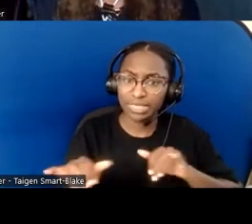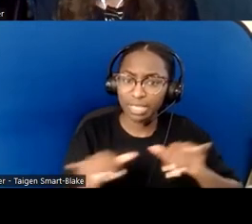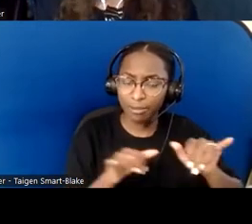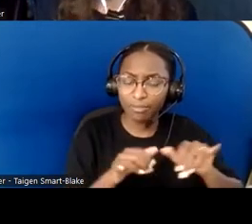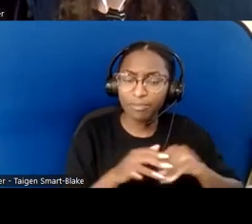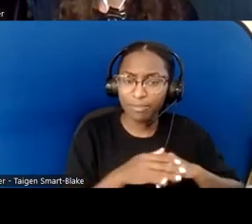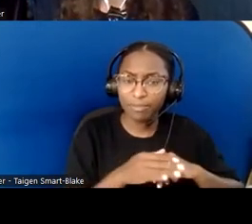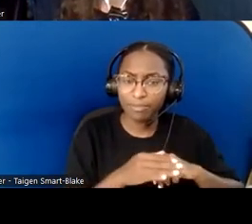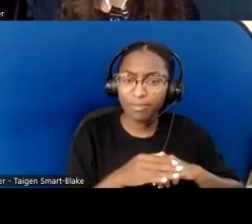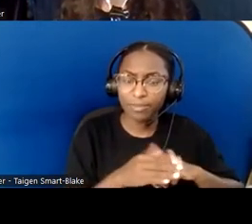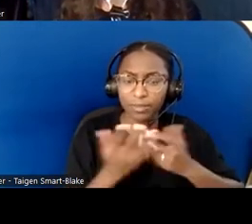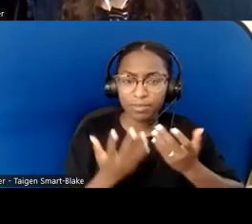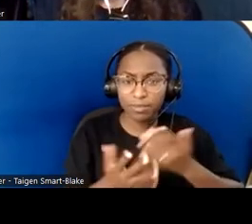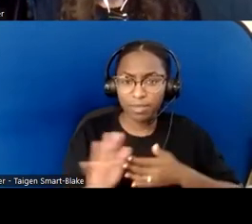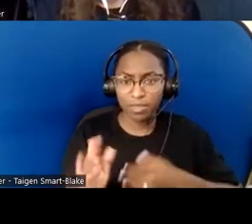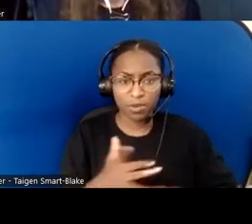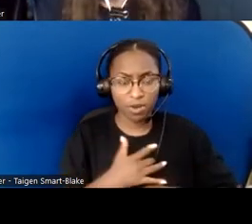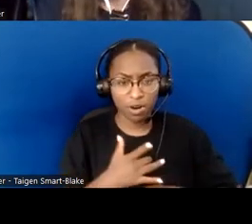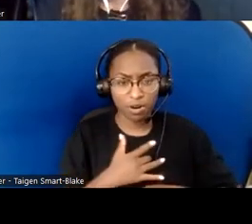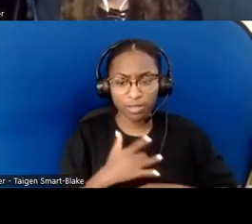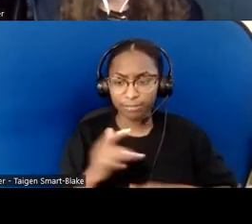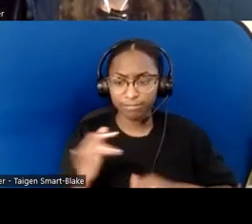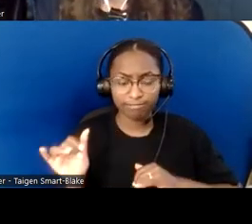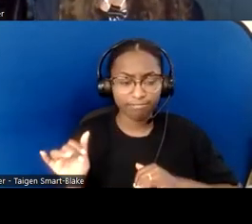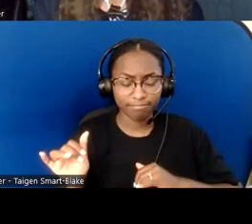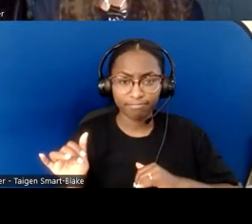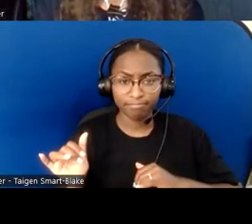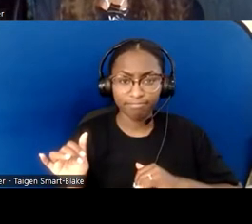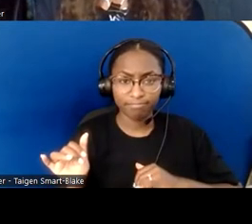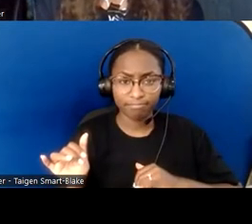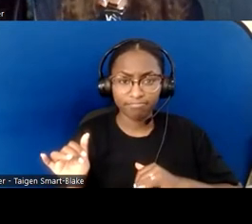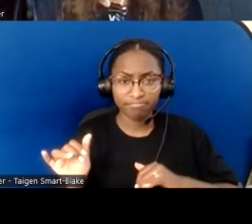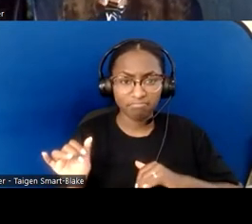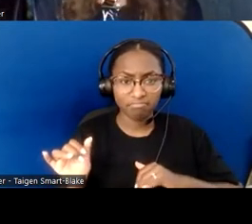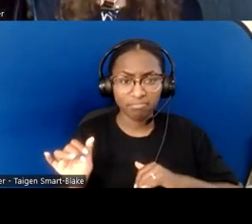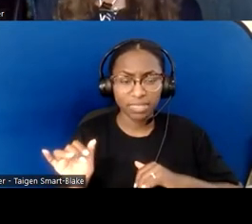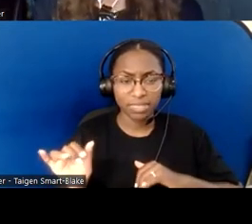to pray for this person. Well, it turned out no one had ever asked them to pray